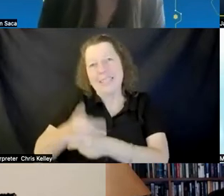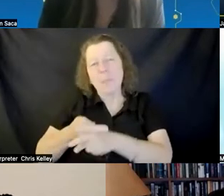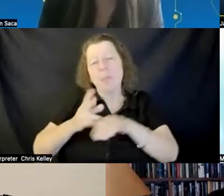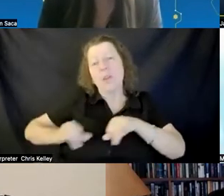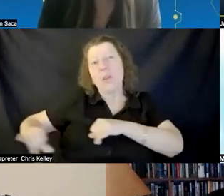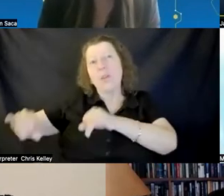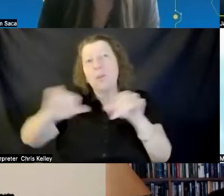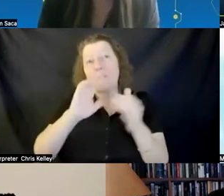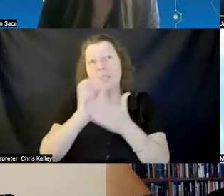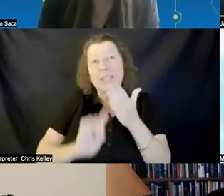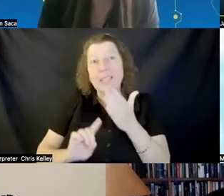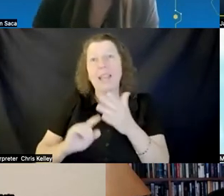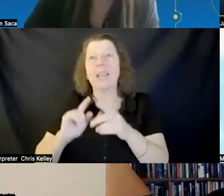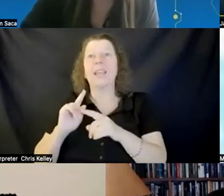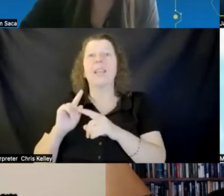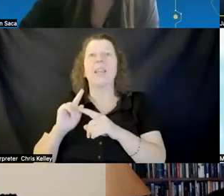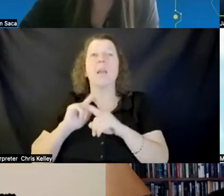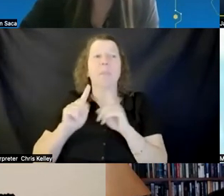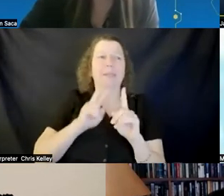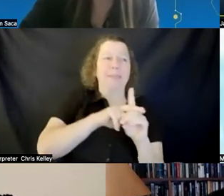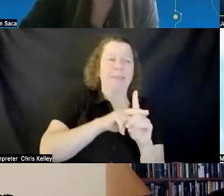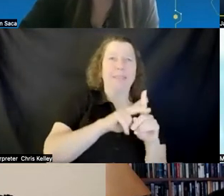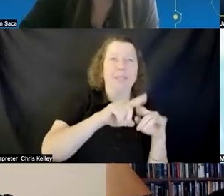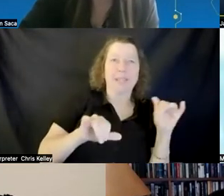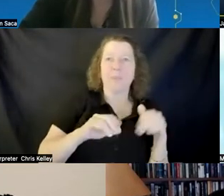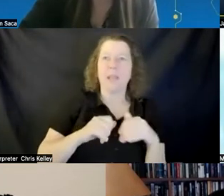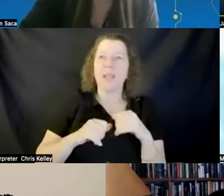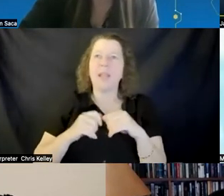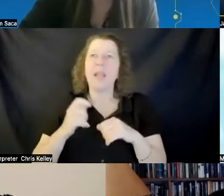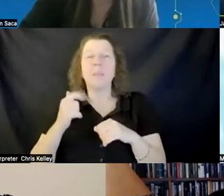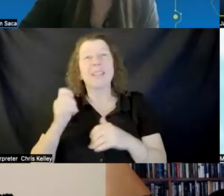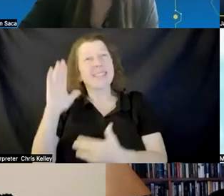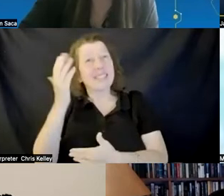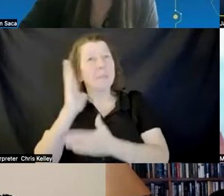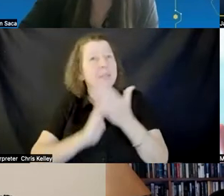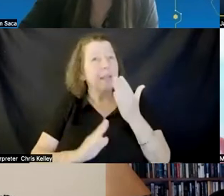what happens is sometimes it appears some students are actually getting a slightly better experience